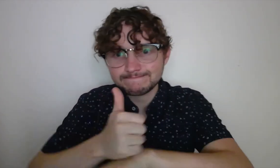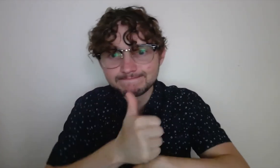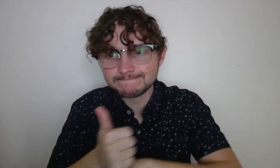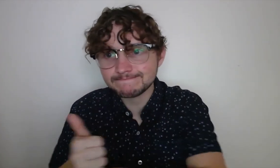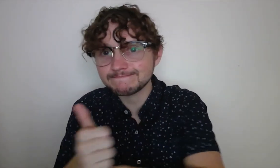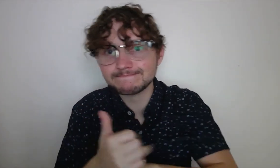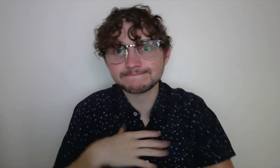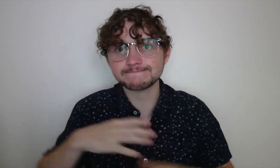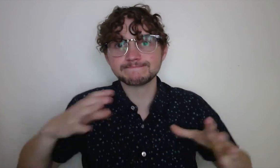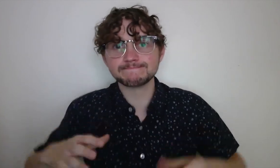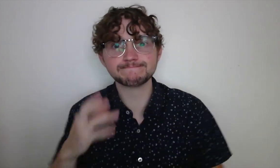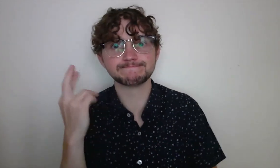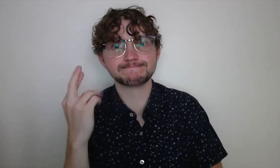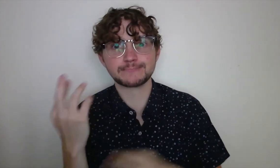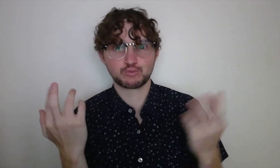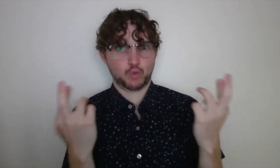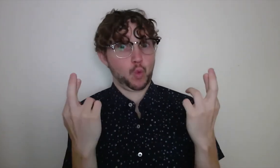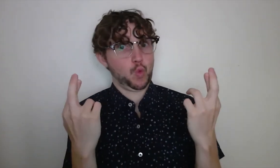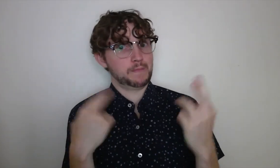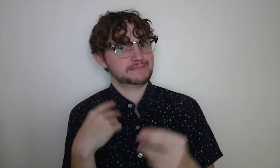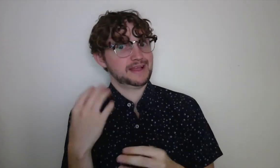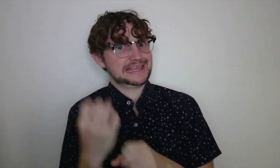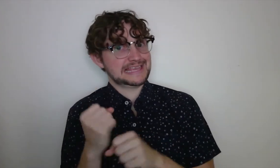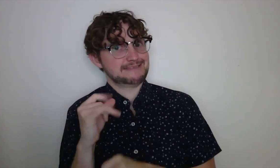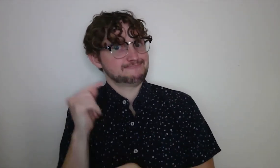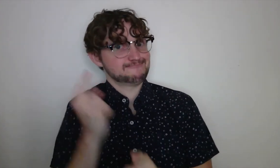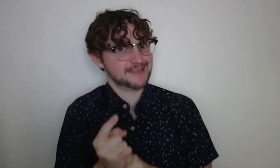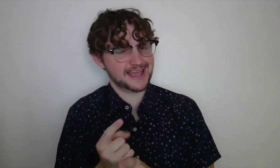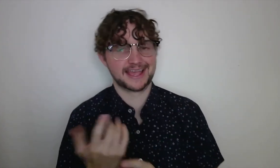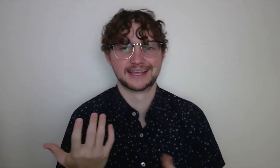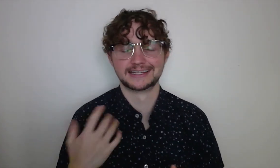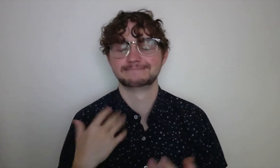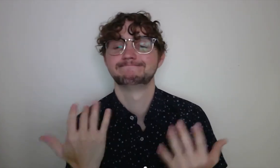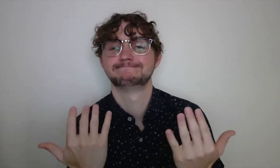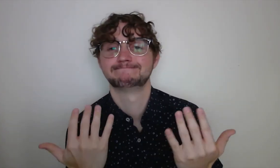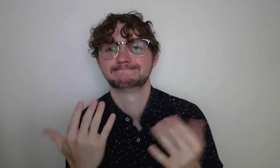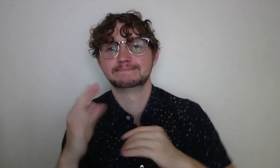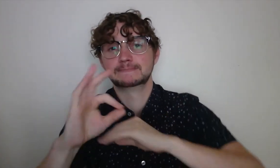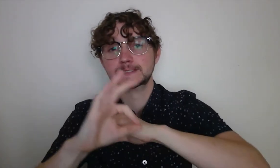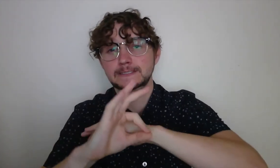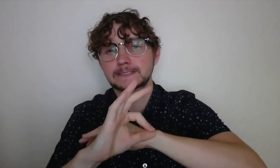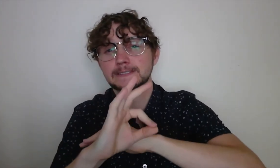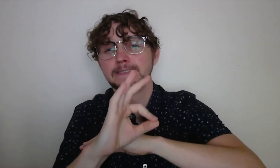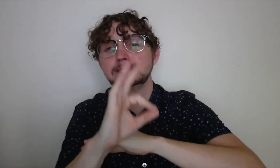to pick this field, the sun began to rise and I rushed to